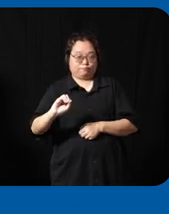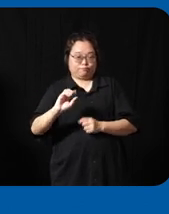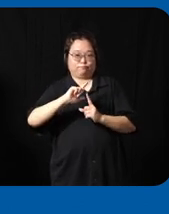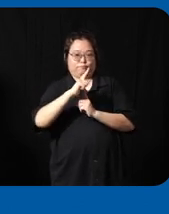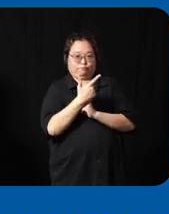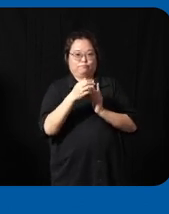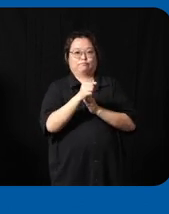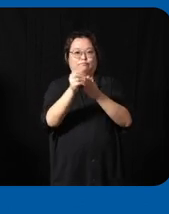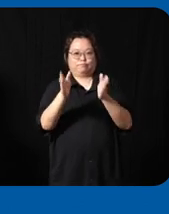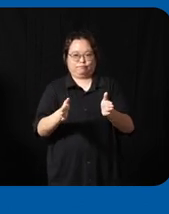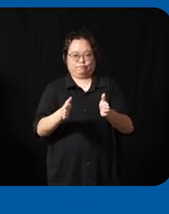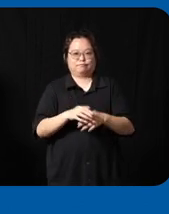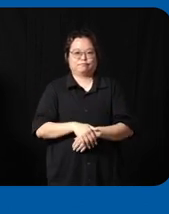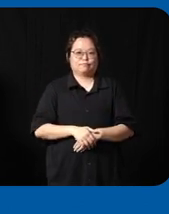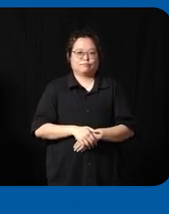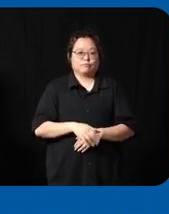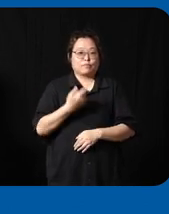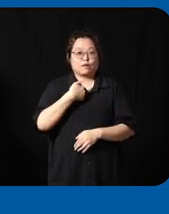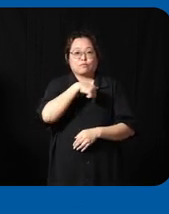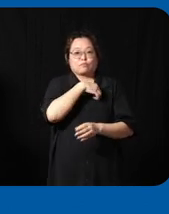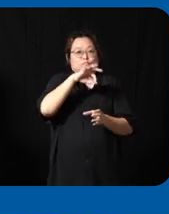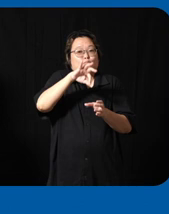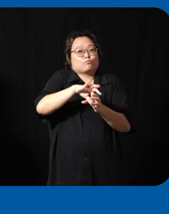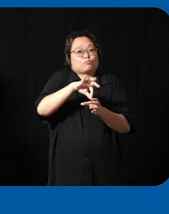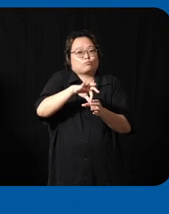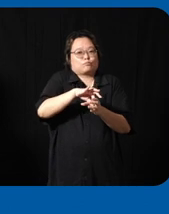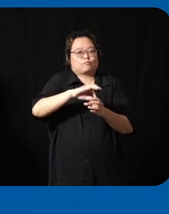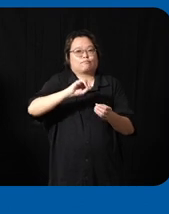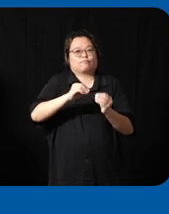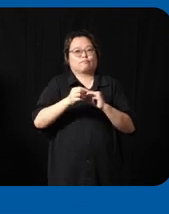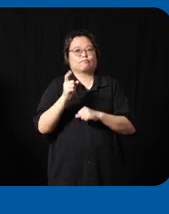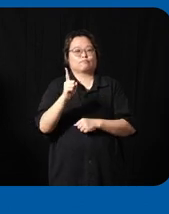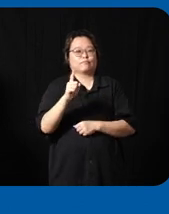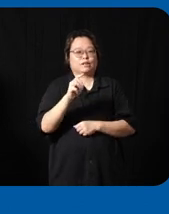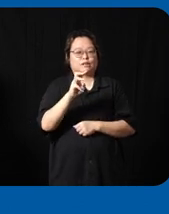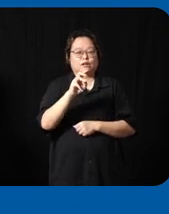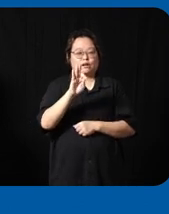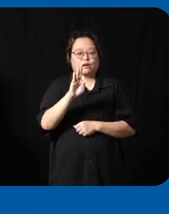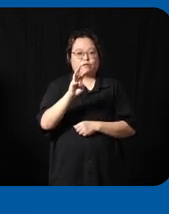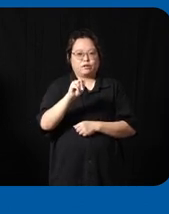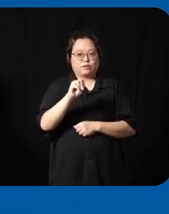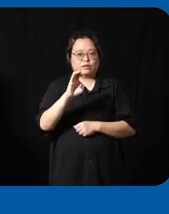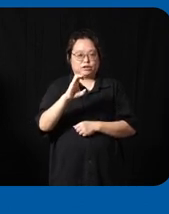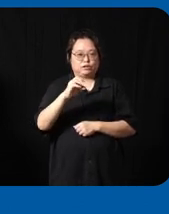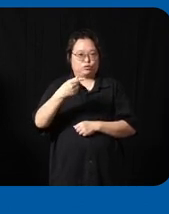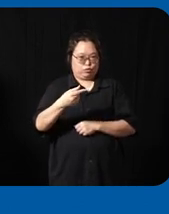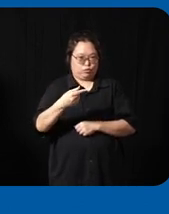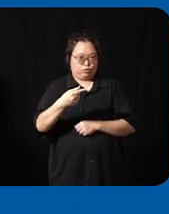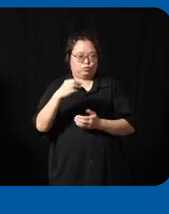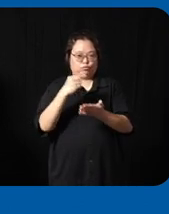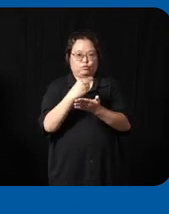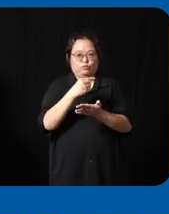play uh we have been voted as uh number one fmcg graduate in over 54 countries uh and we are very